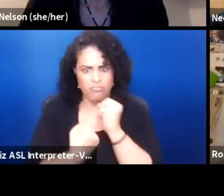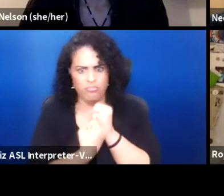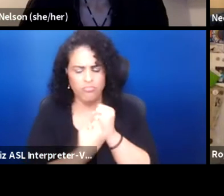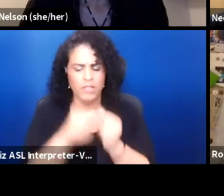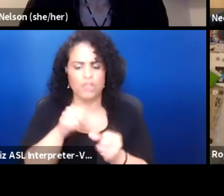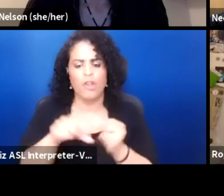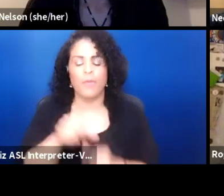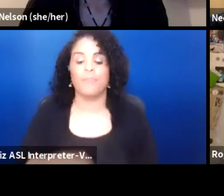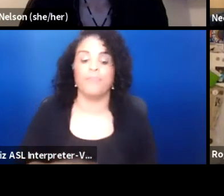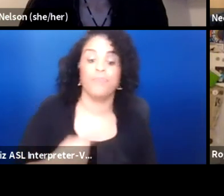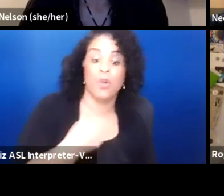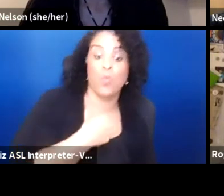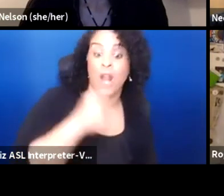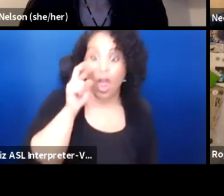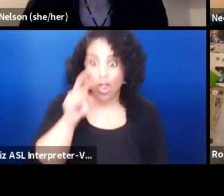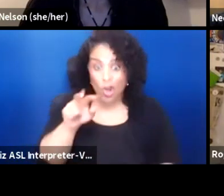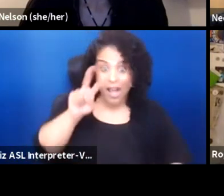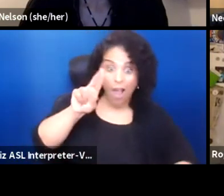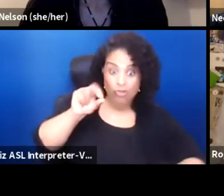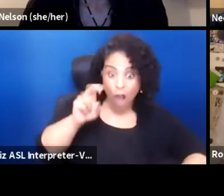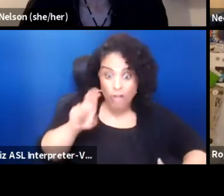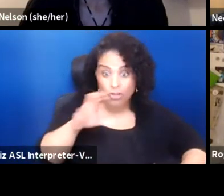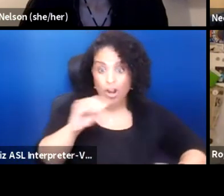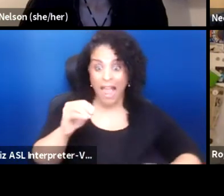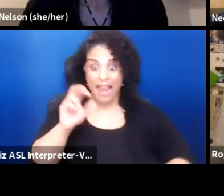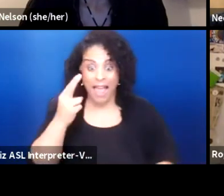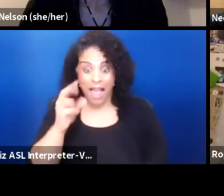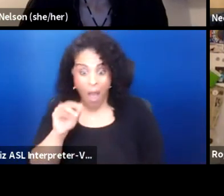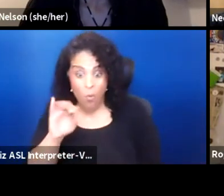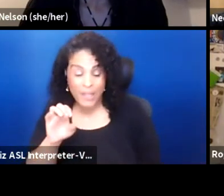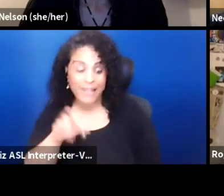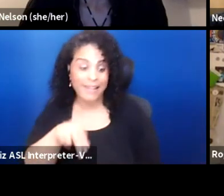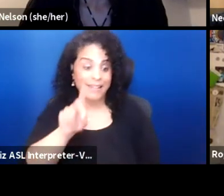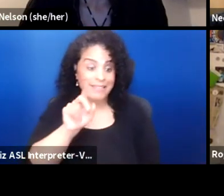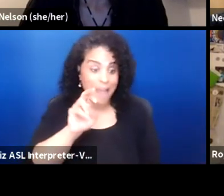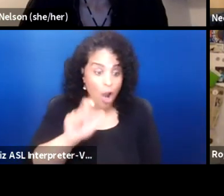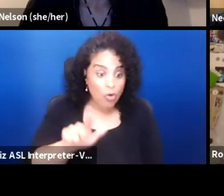When I look at Roger and Howie and Darrell and Neemah,